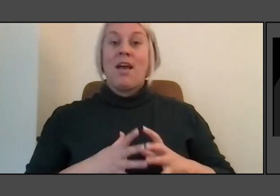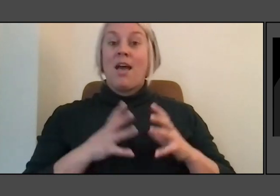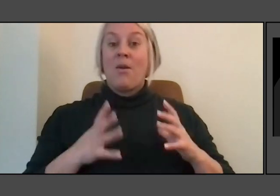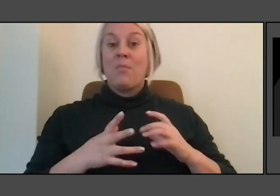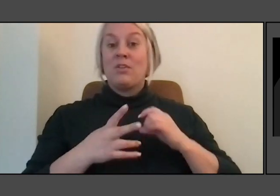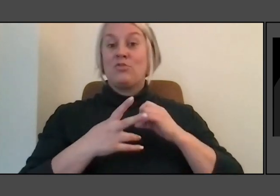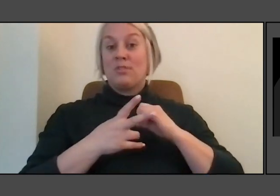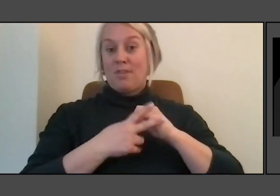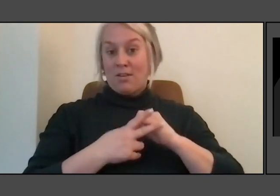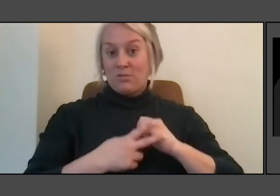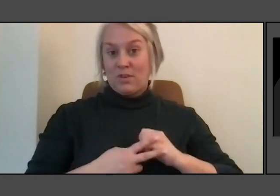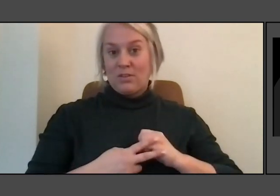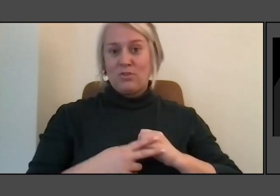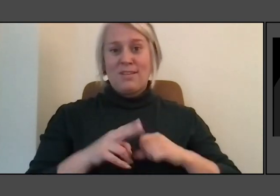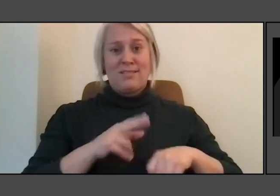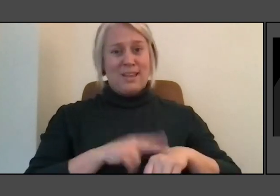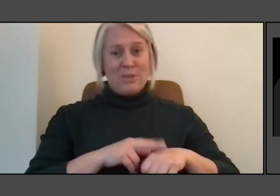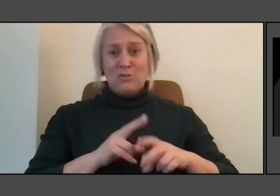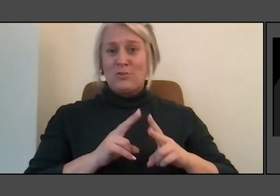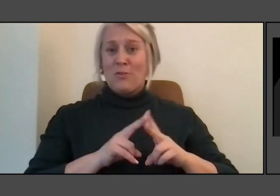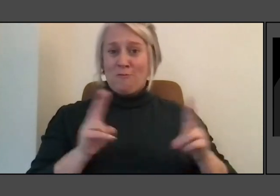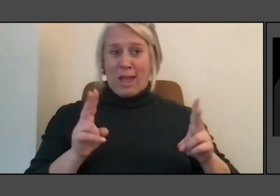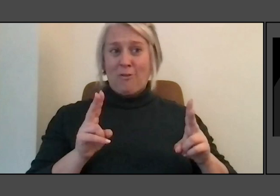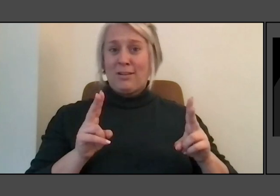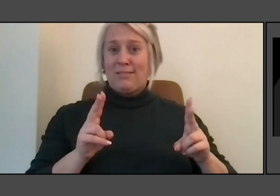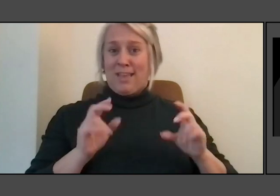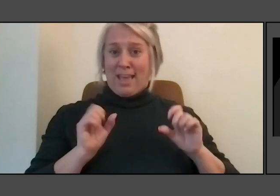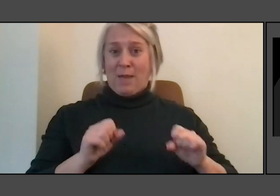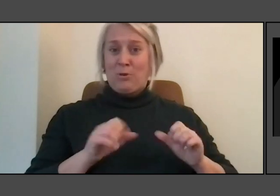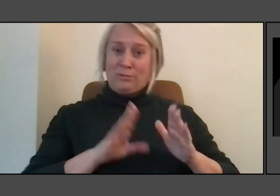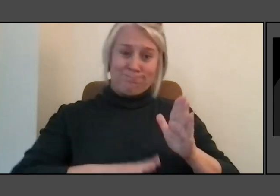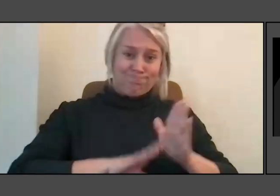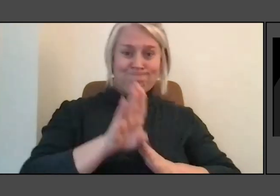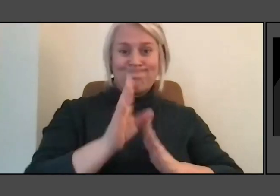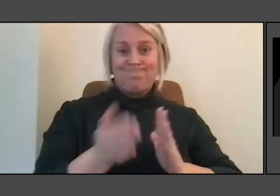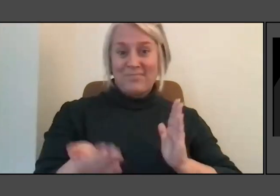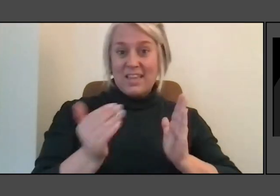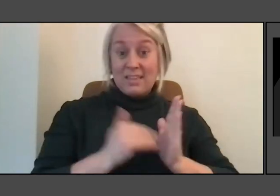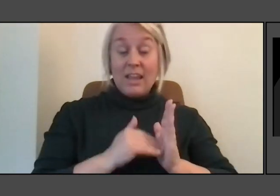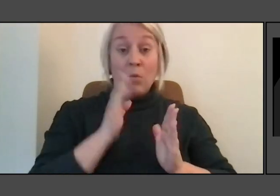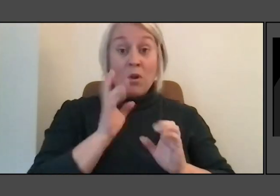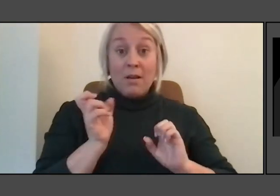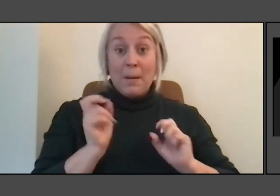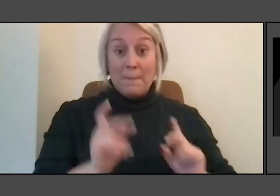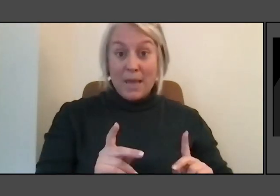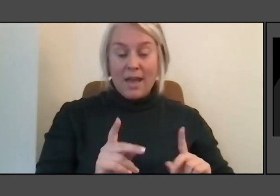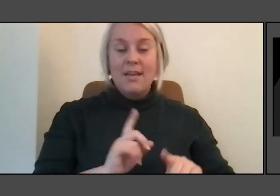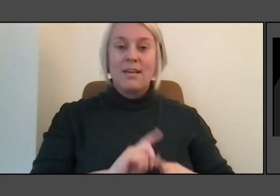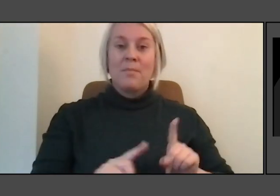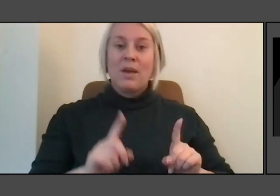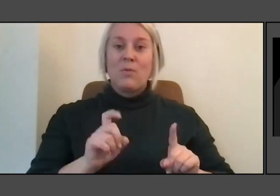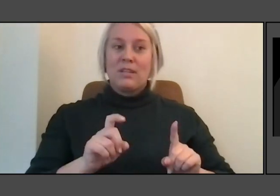If we give it a chance, it will come back. So there's a real emphasis on all the good that is being done